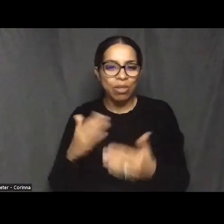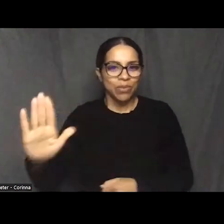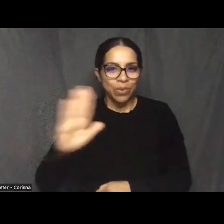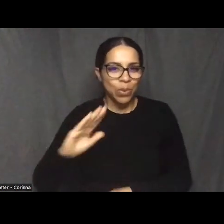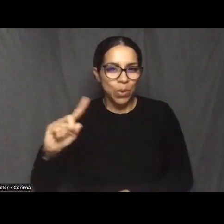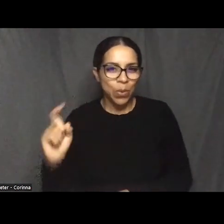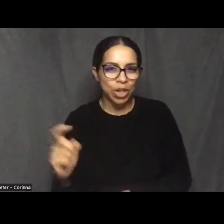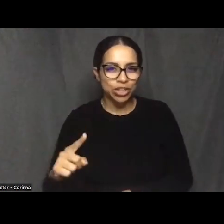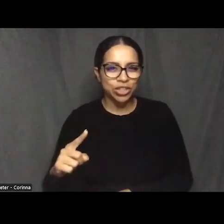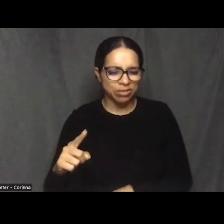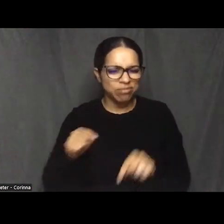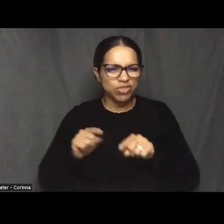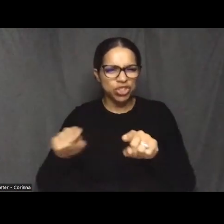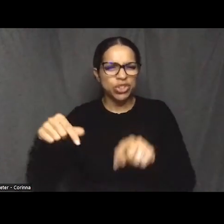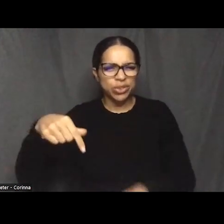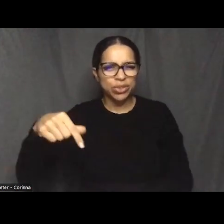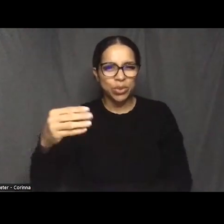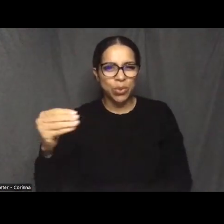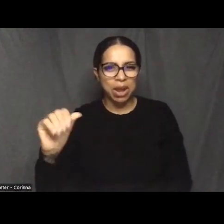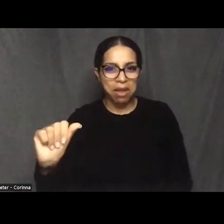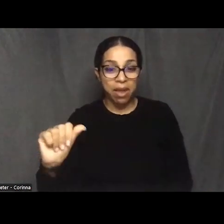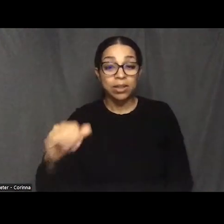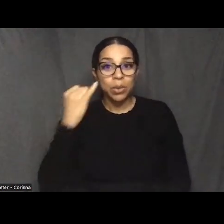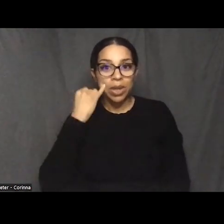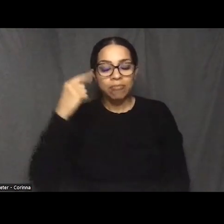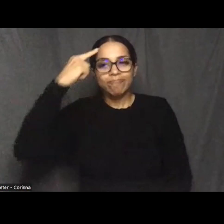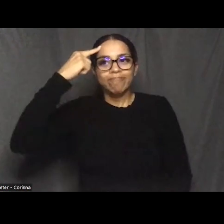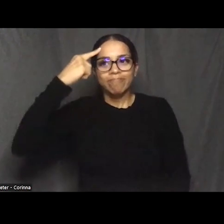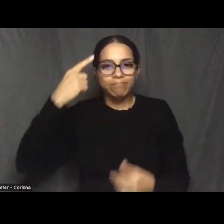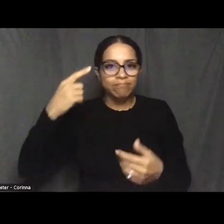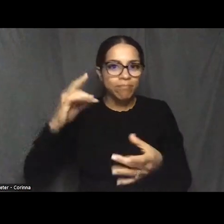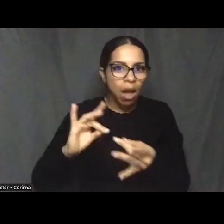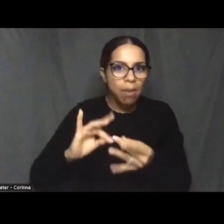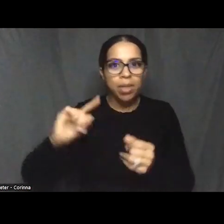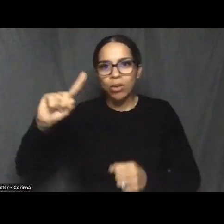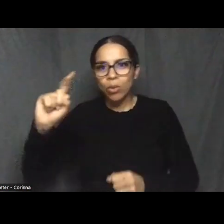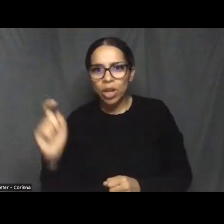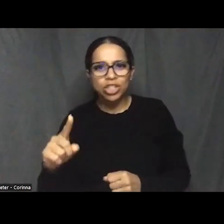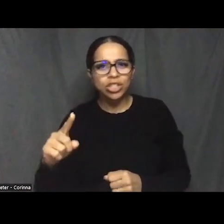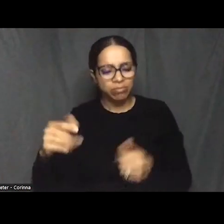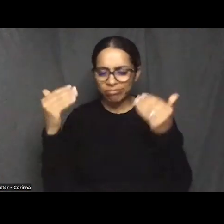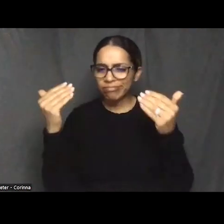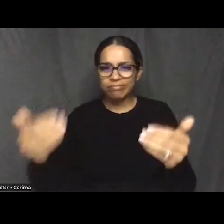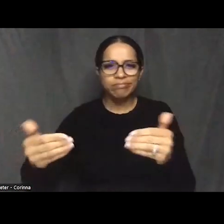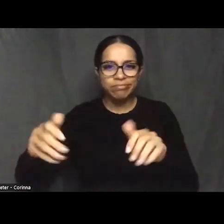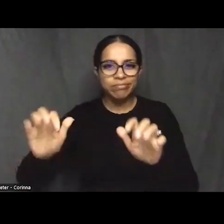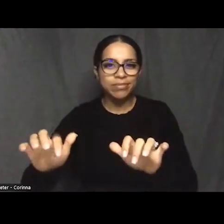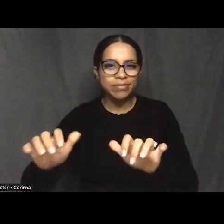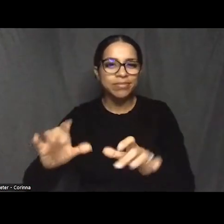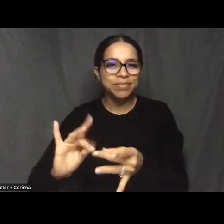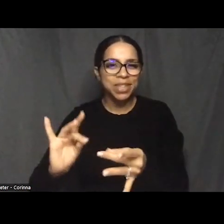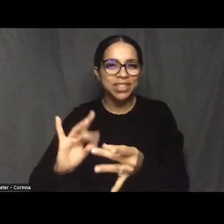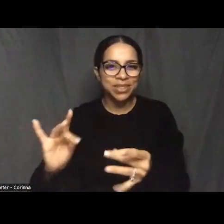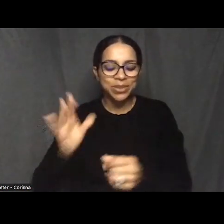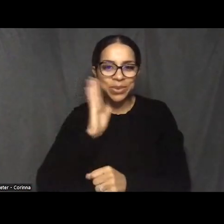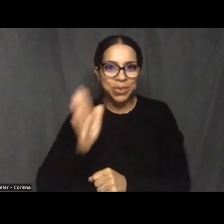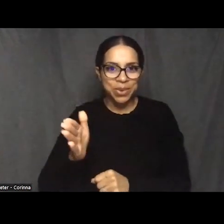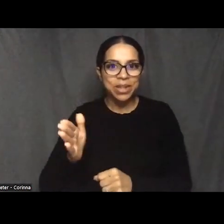So whenever you have a thought or a comment, come to mind, don't hesitate to pop that straight in the chat. We'll get back to it at the end.